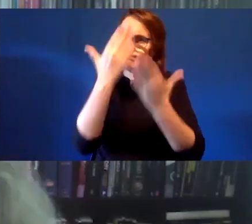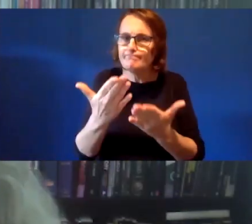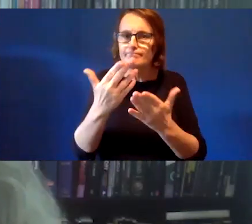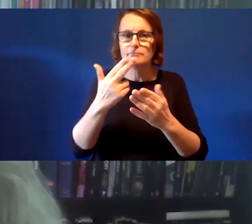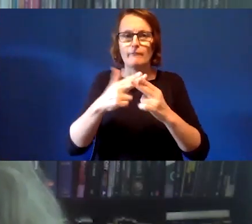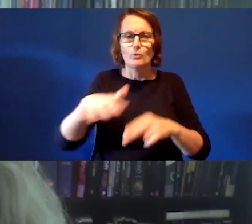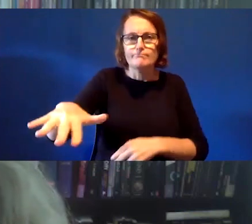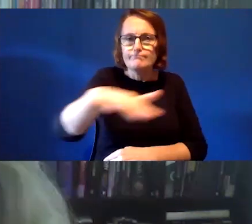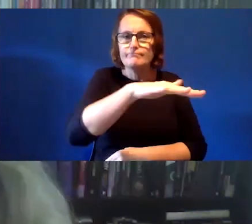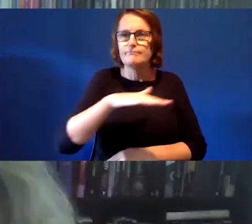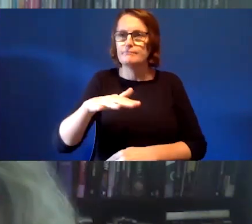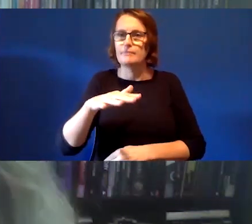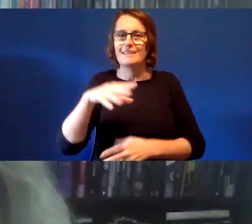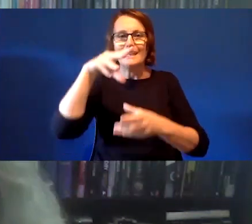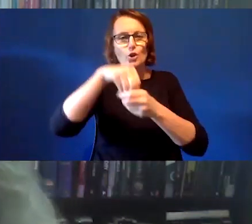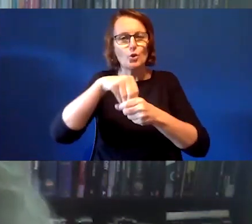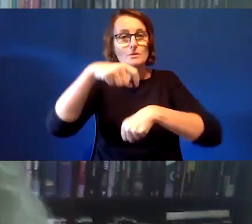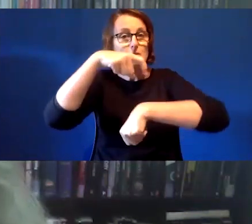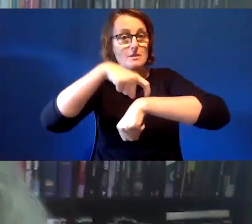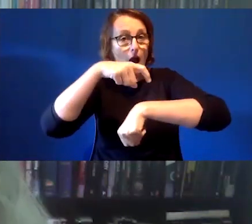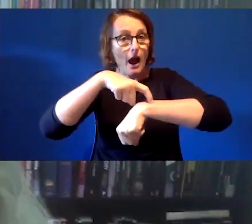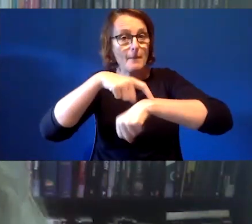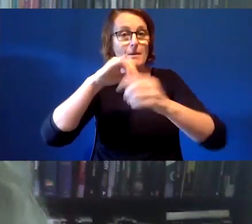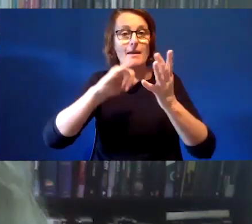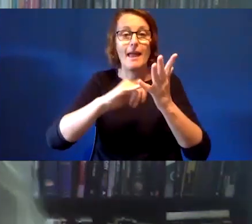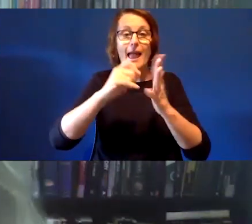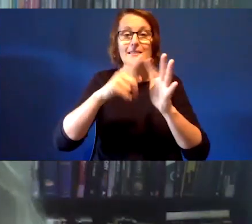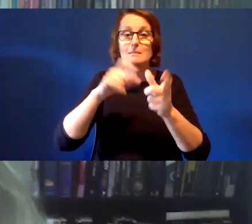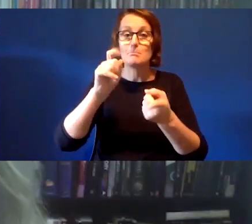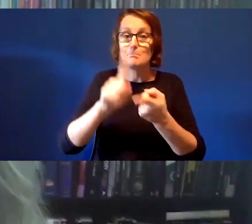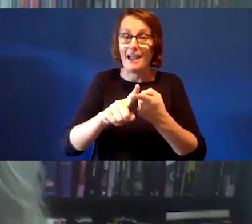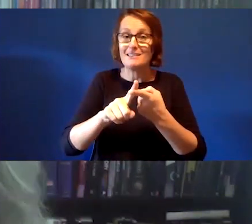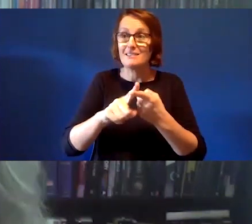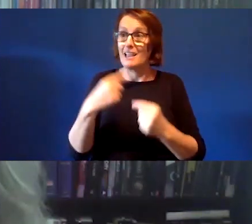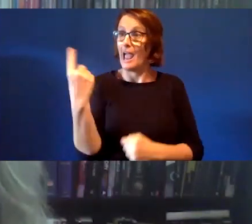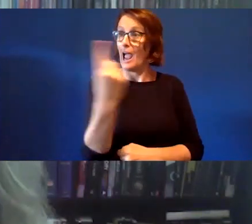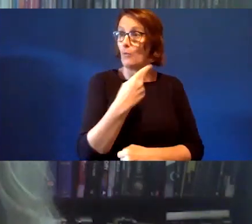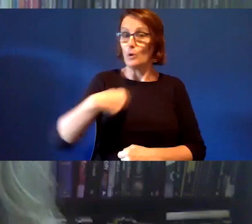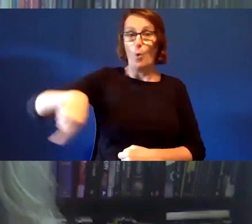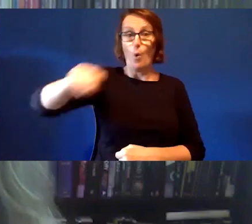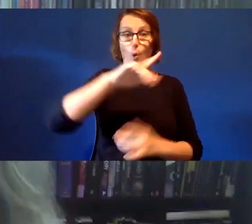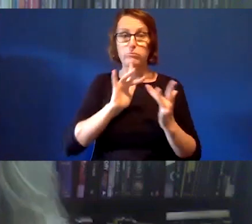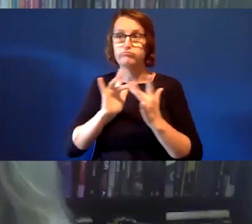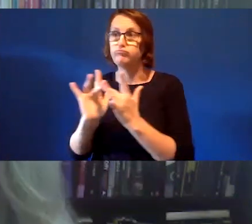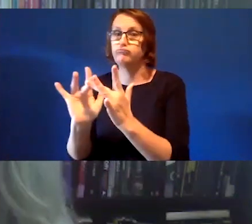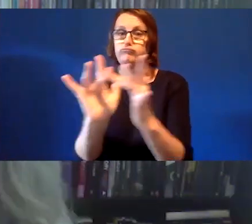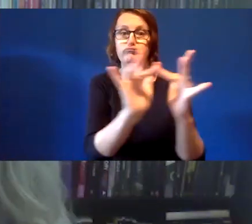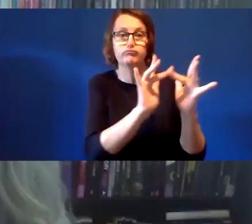And how we are "connected to each other in this moment through the store of the land".